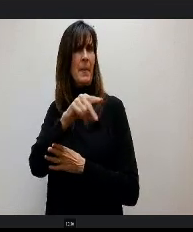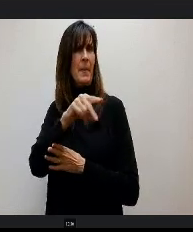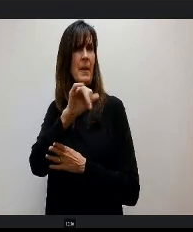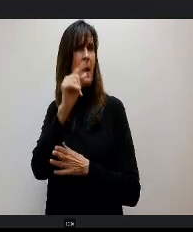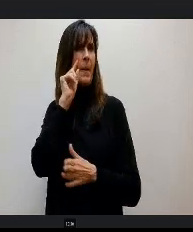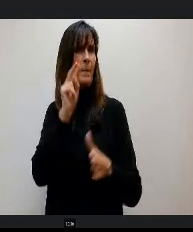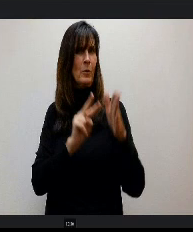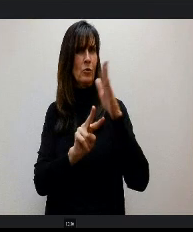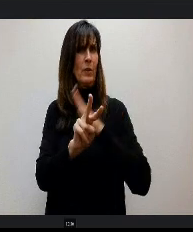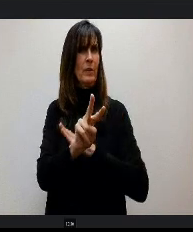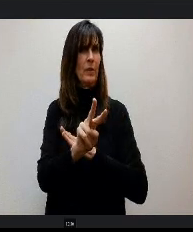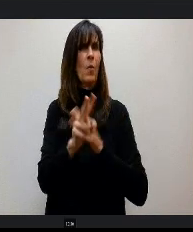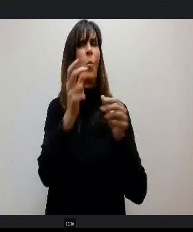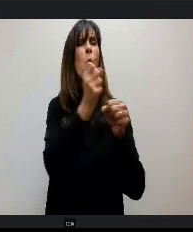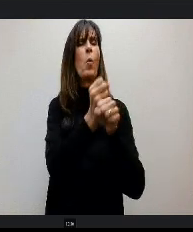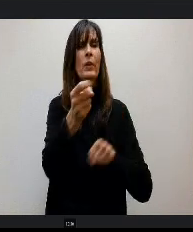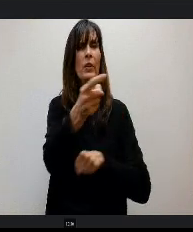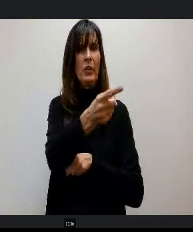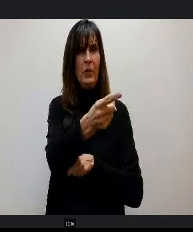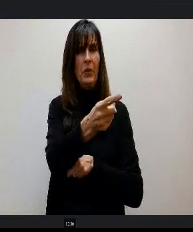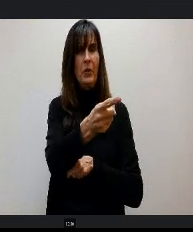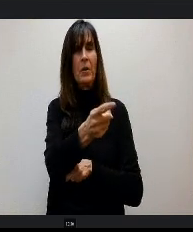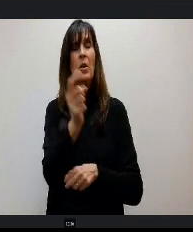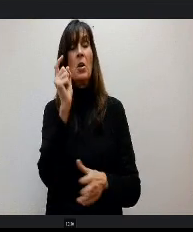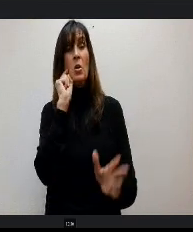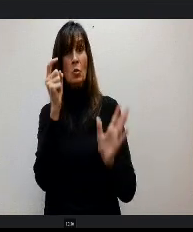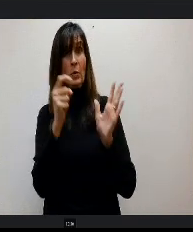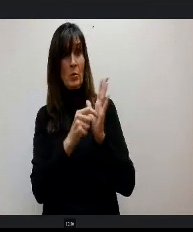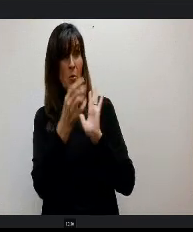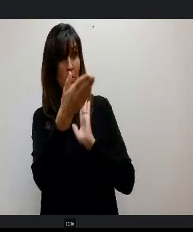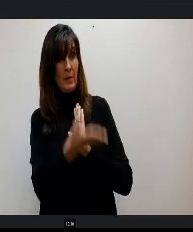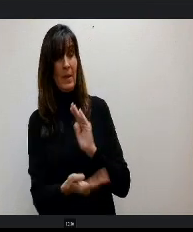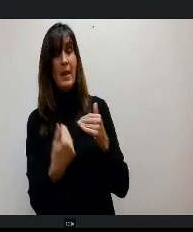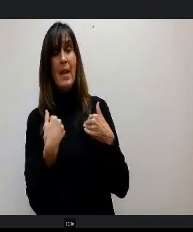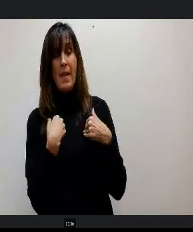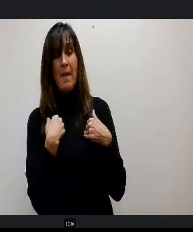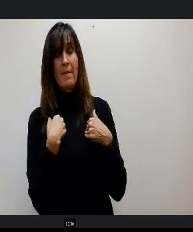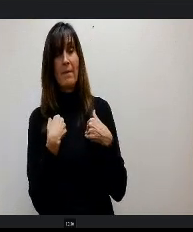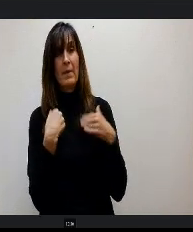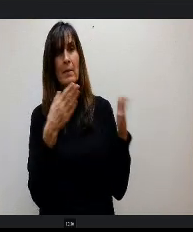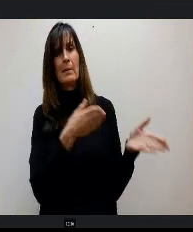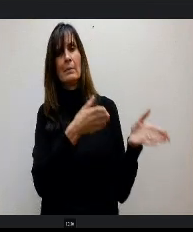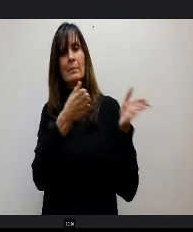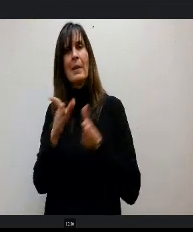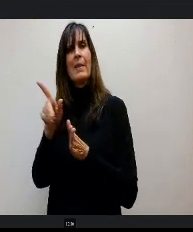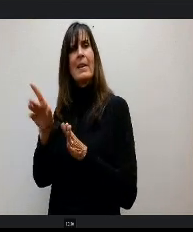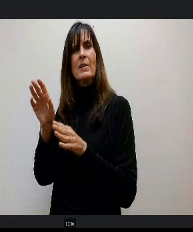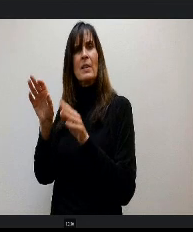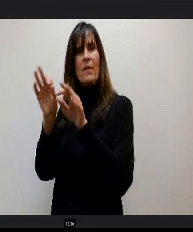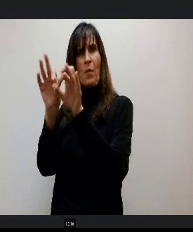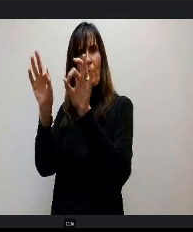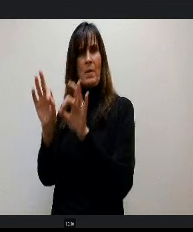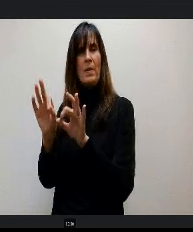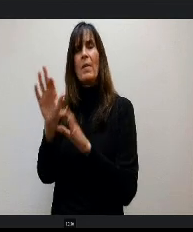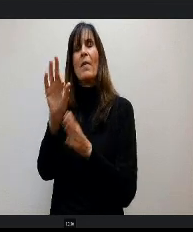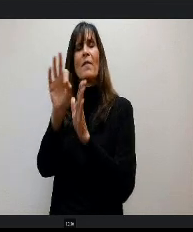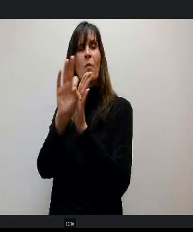So we see that in there, then this formula, it's saying it give us $23 more so